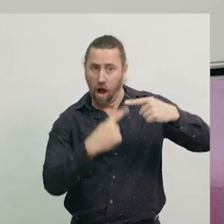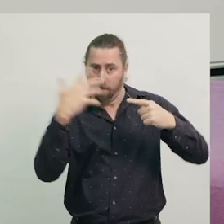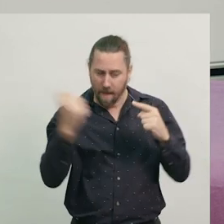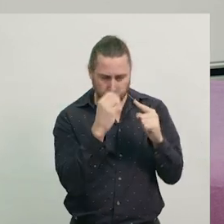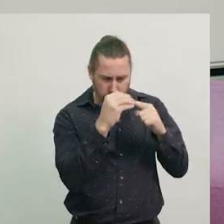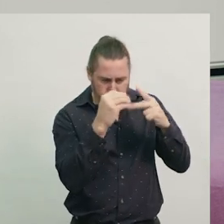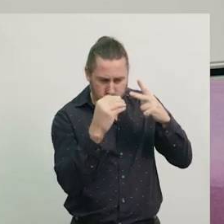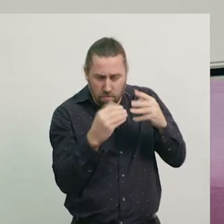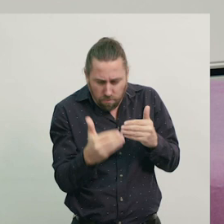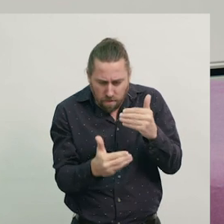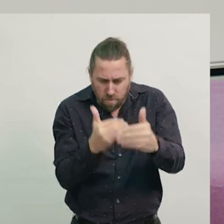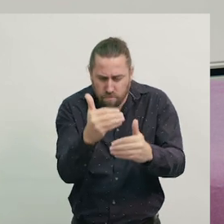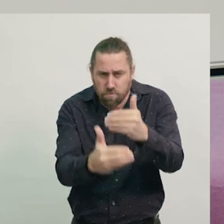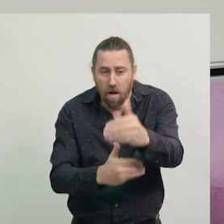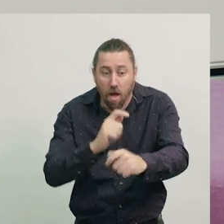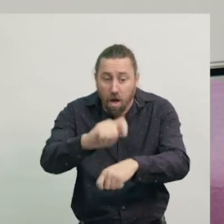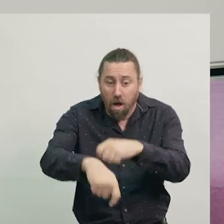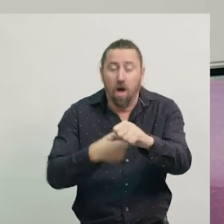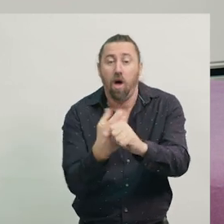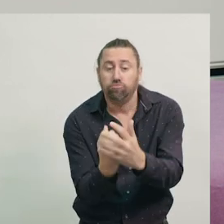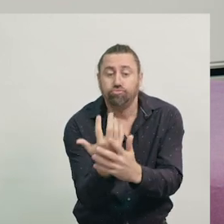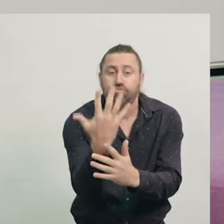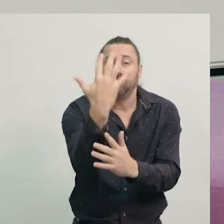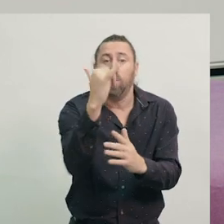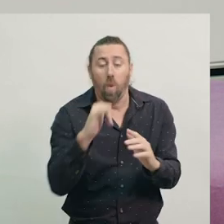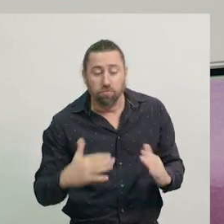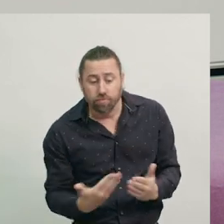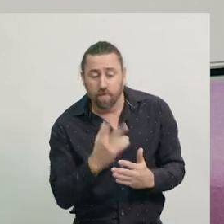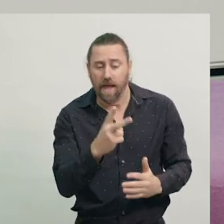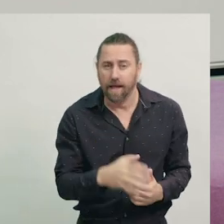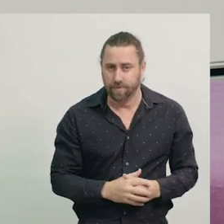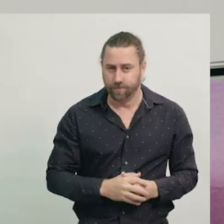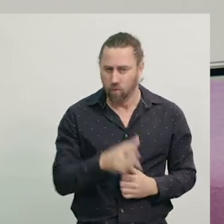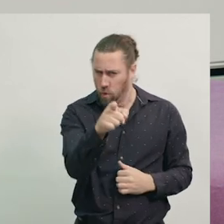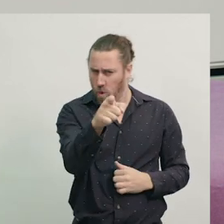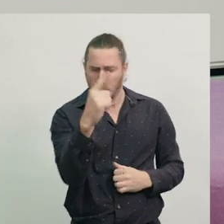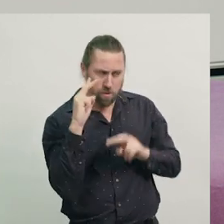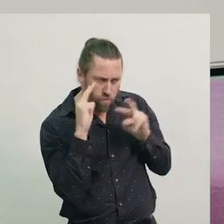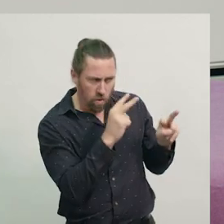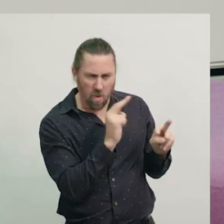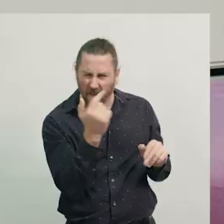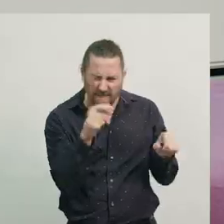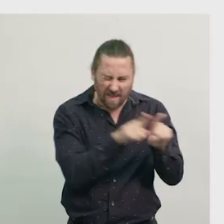and includes offspring. Make sure you keep an eye out, for any similarities and differences.